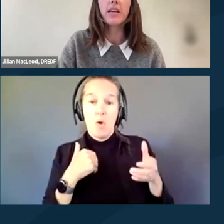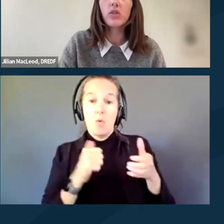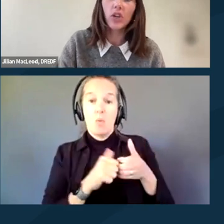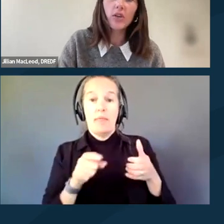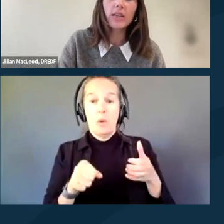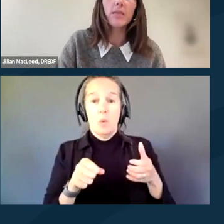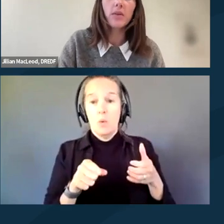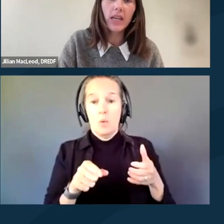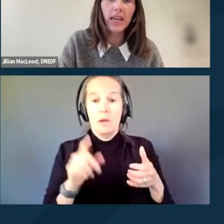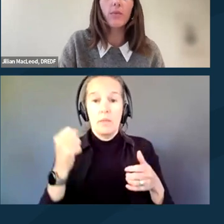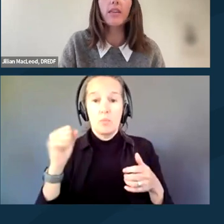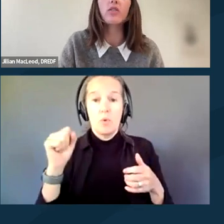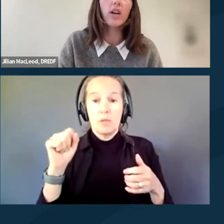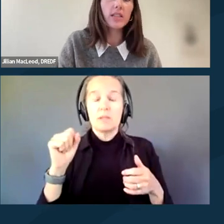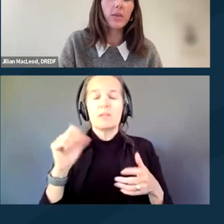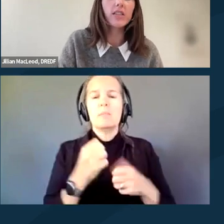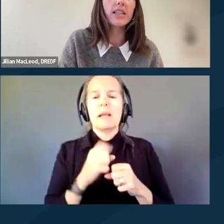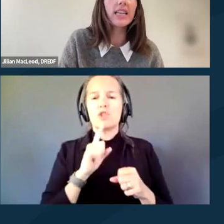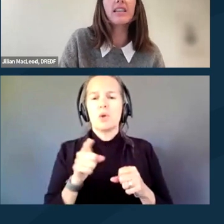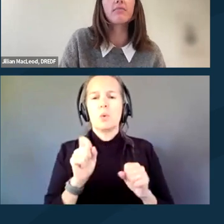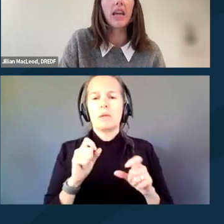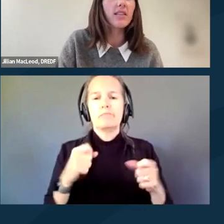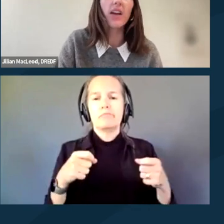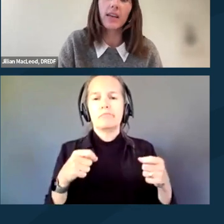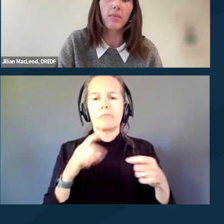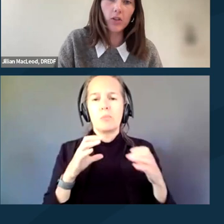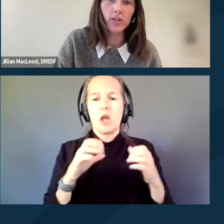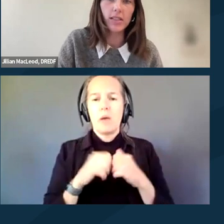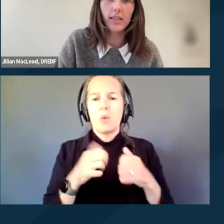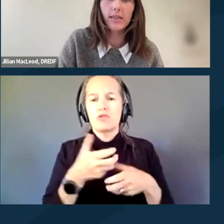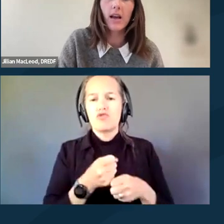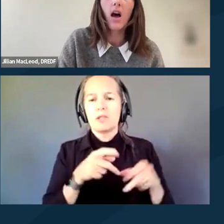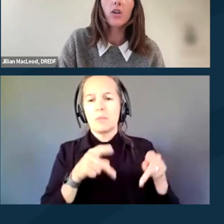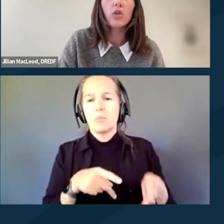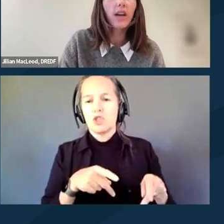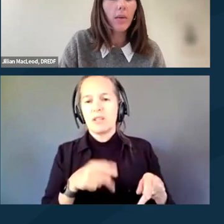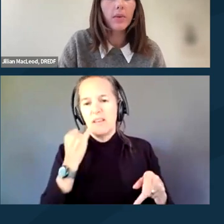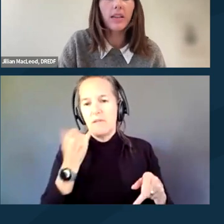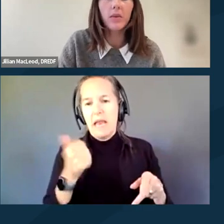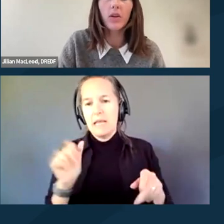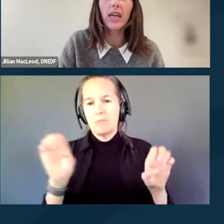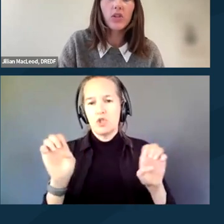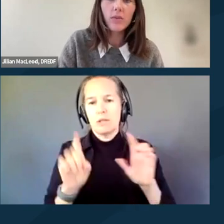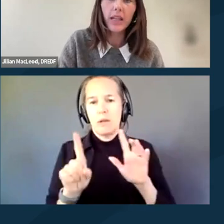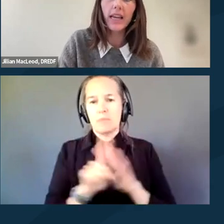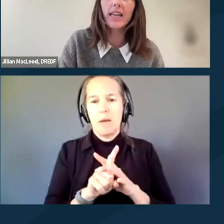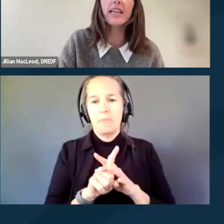make sure you can communicate with a trusted person in case of any emergencies. You should come up with a communication plan